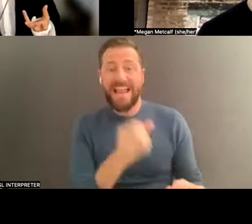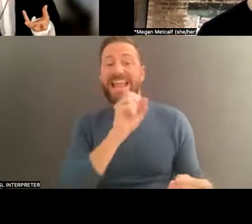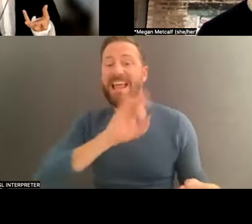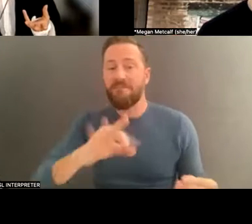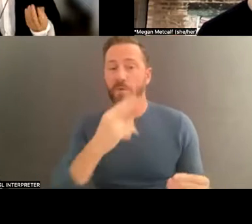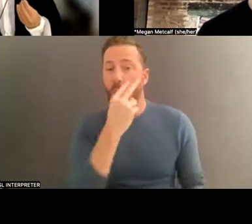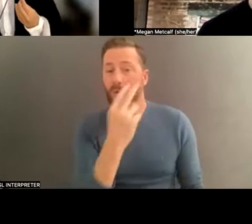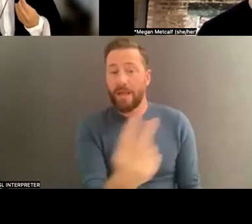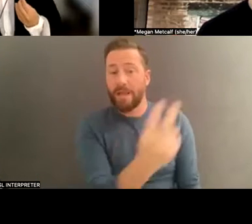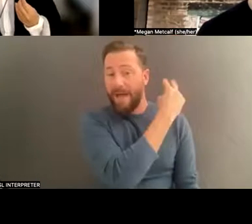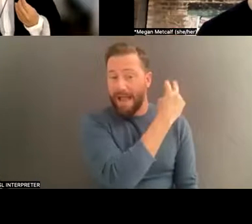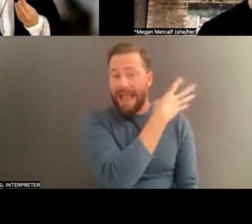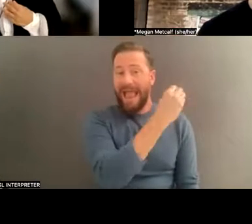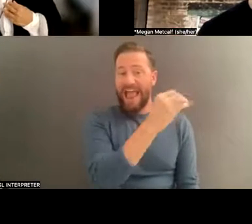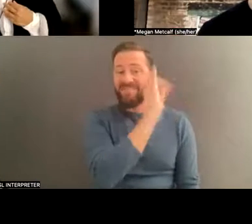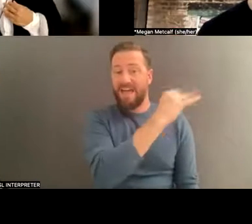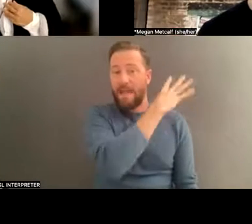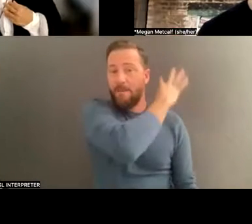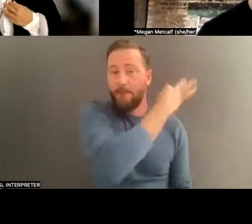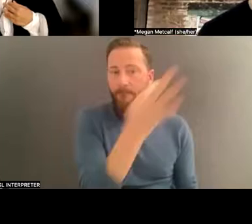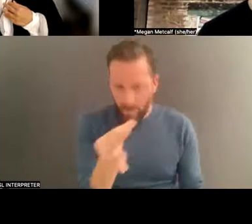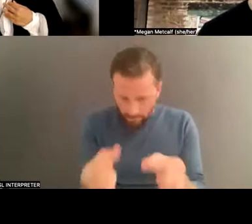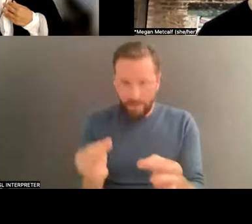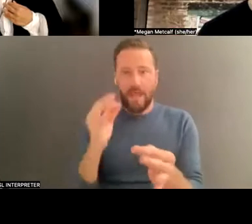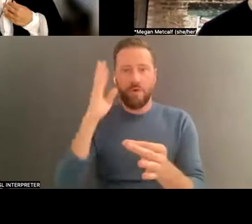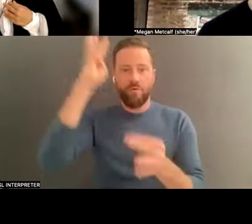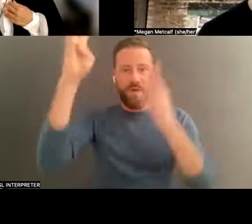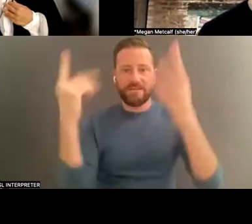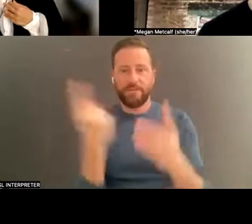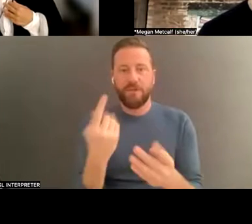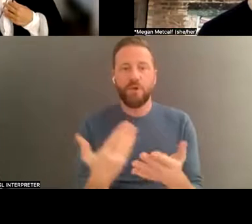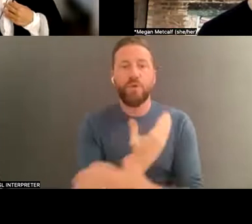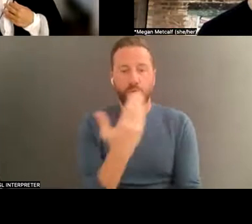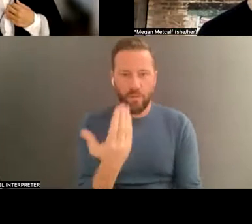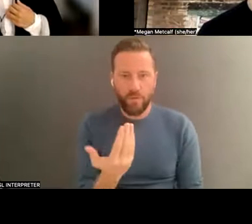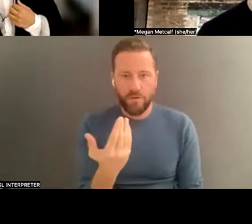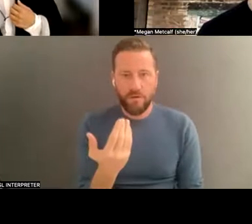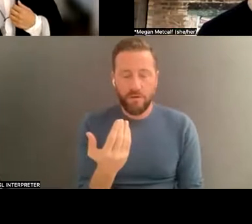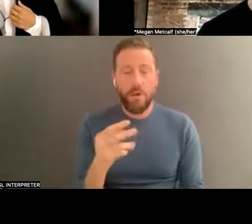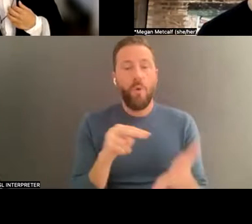creative source. And what I mean by that is , I've made works